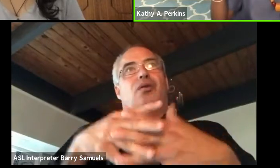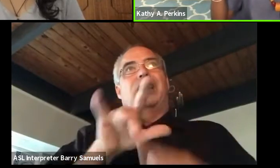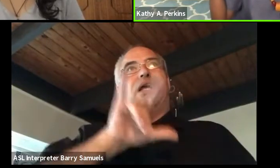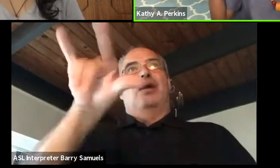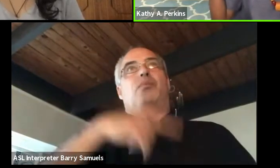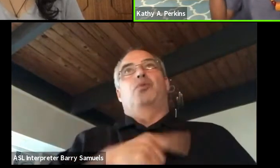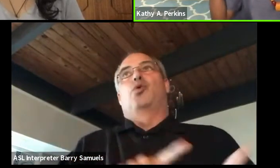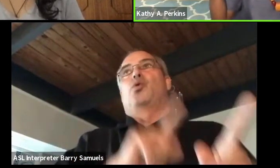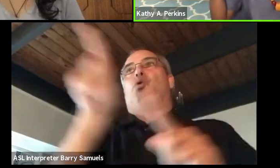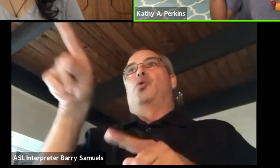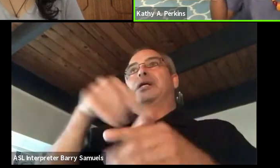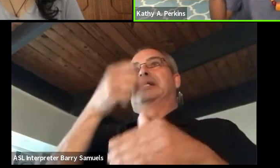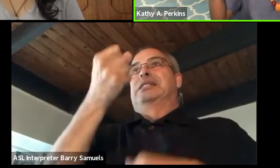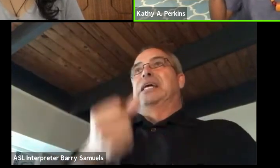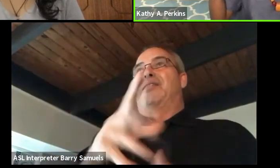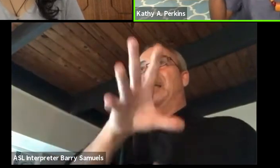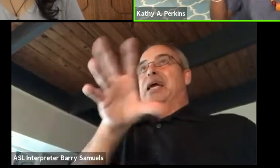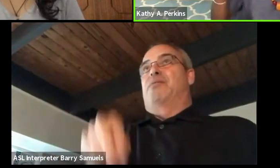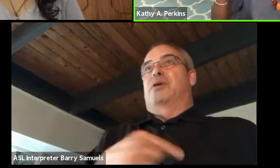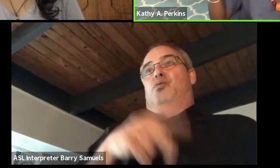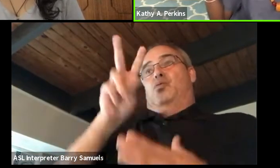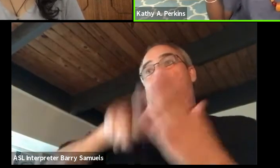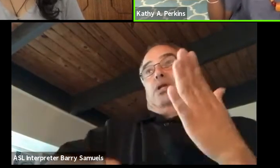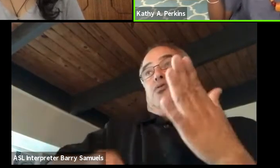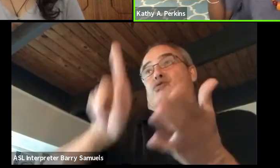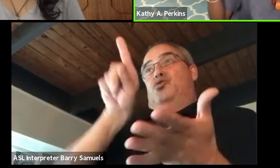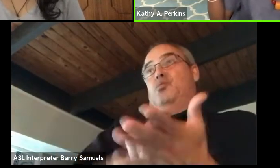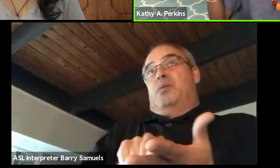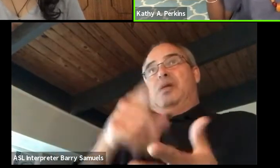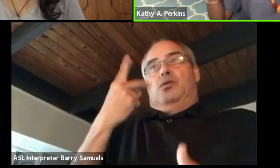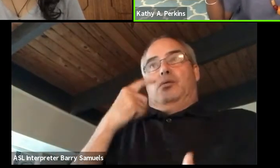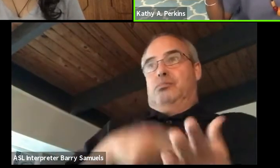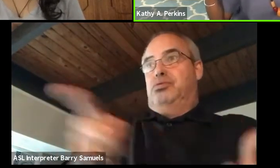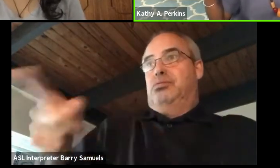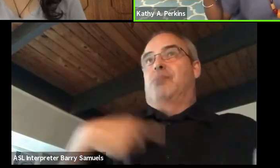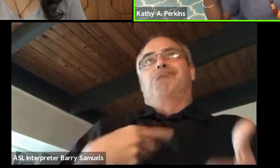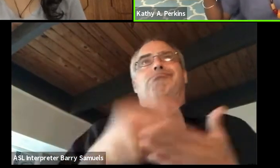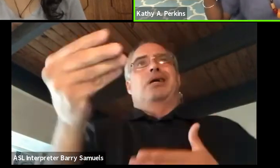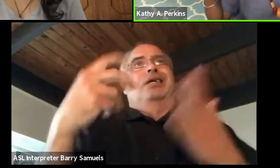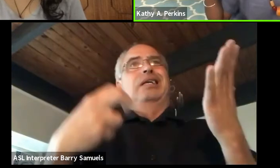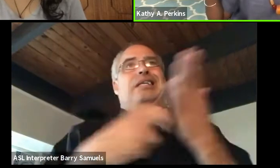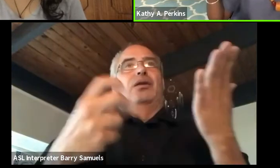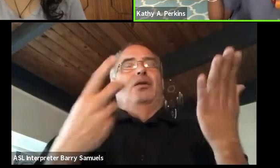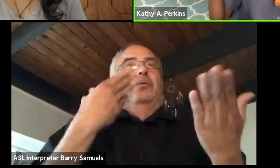I was like, oh, I'm just gonna get a ticket, not knowing what the hell I was gonna do, where I was gonna go.